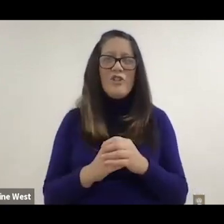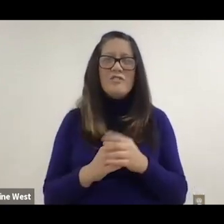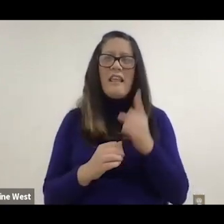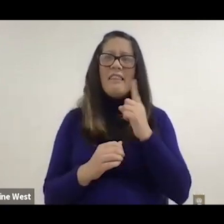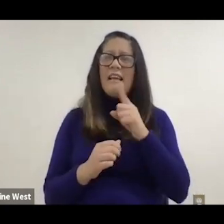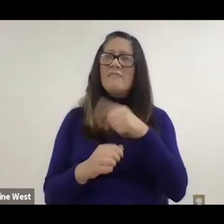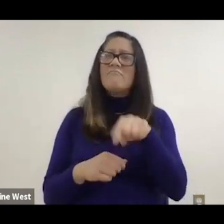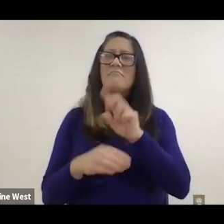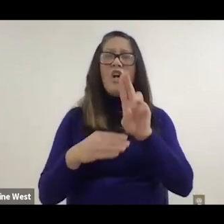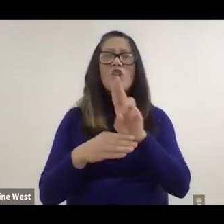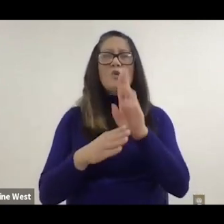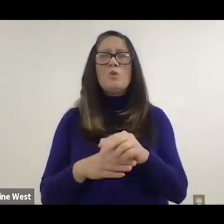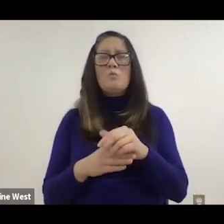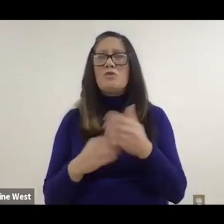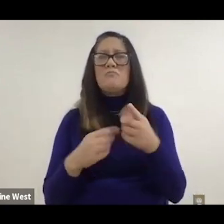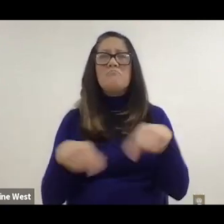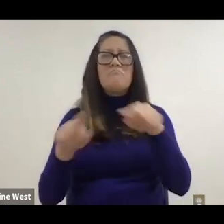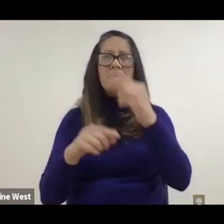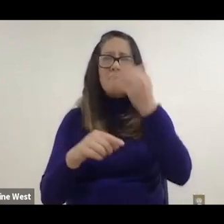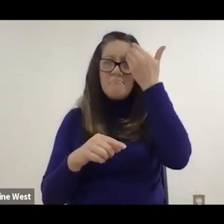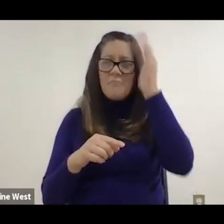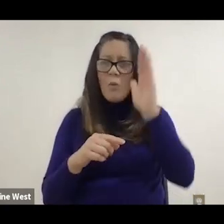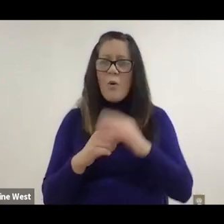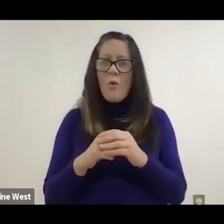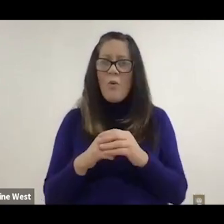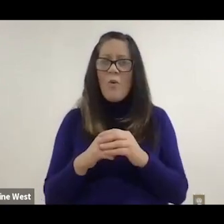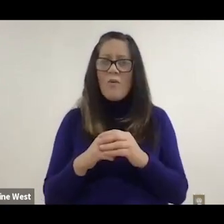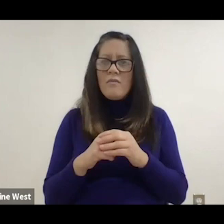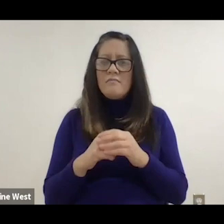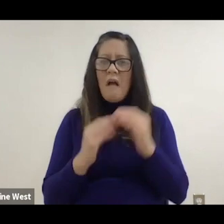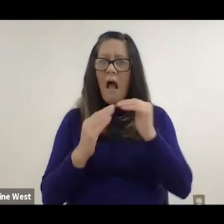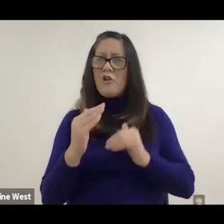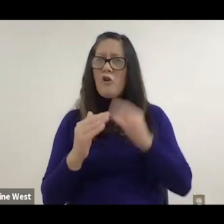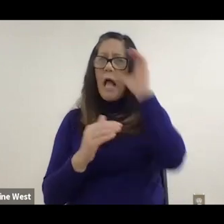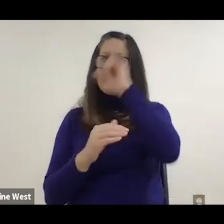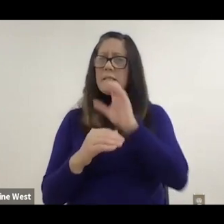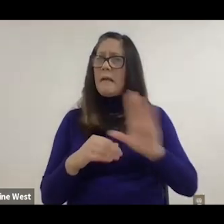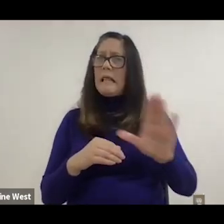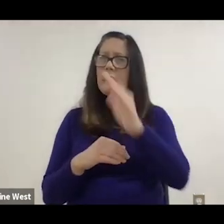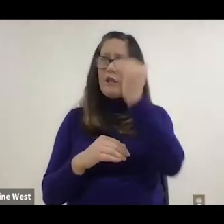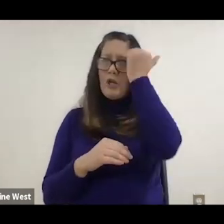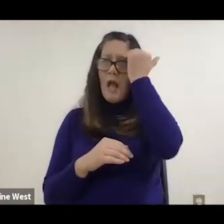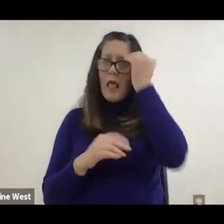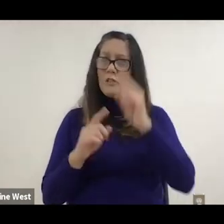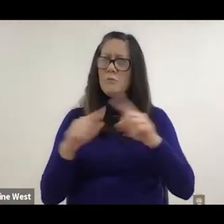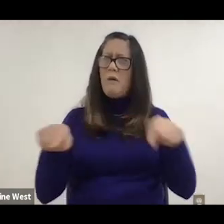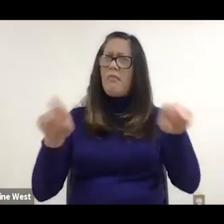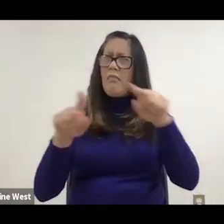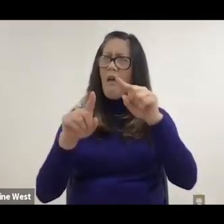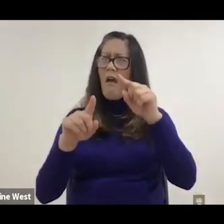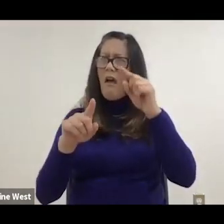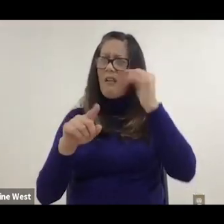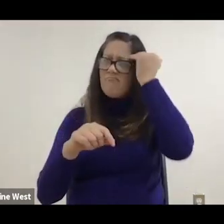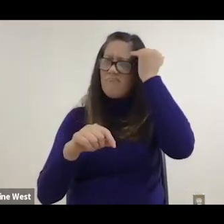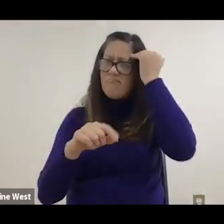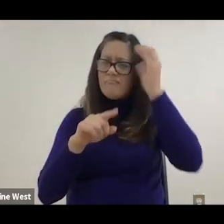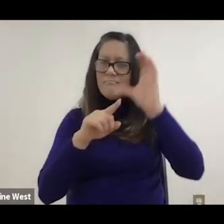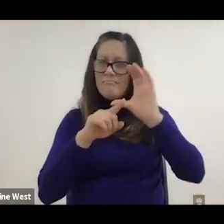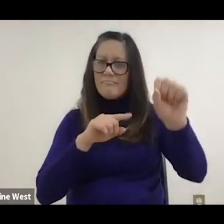knowledge of consumers and they were actually aware of these pretty. High Tech in advanced areas and